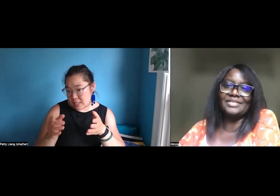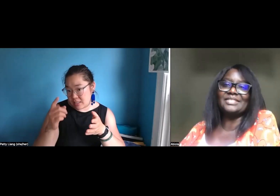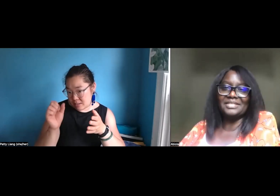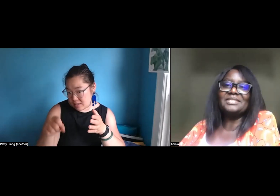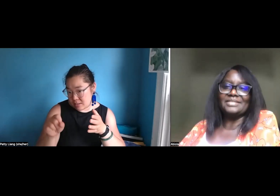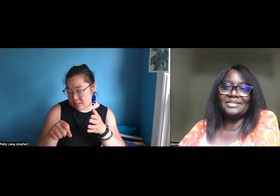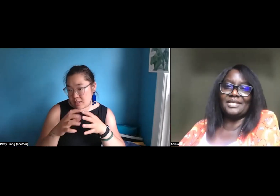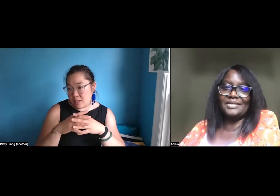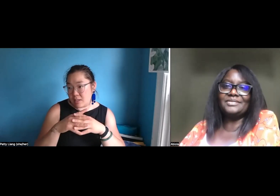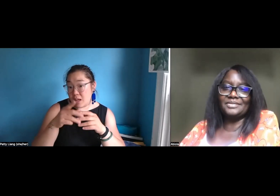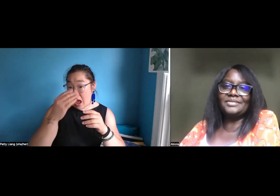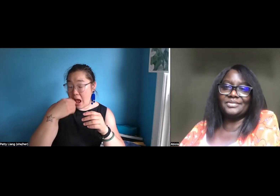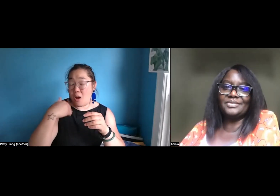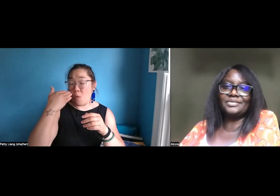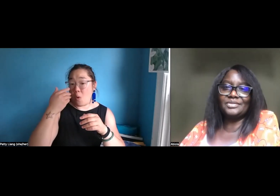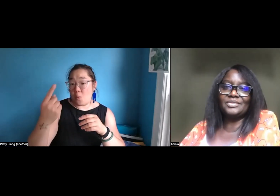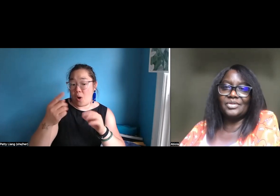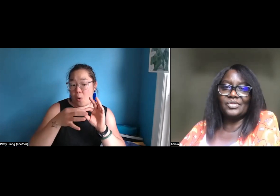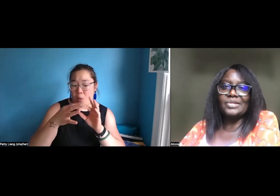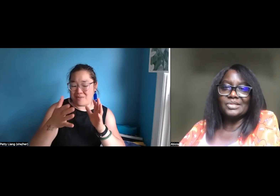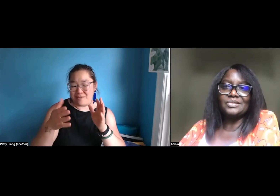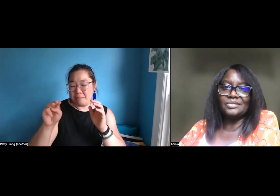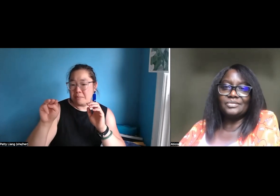submit your application to show to exhibit your work there.